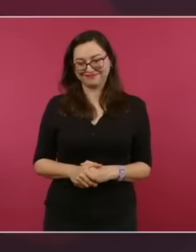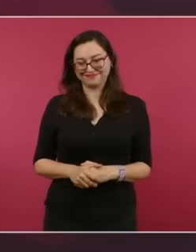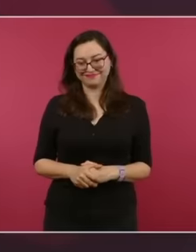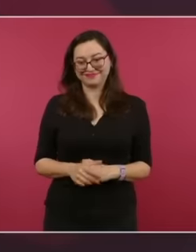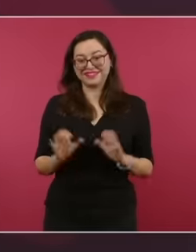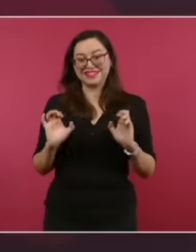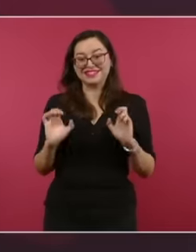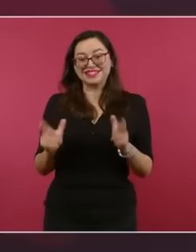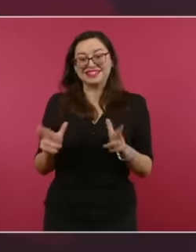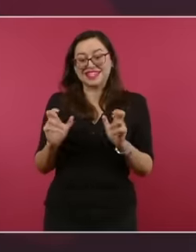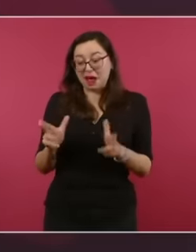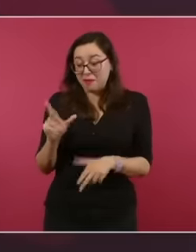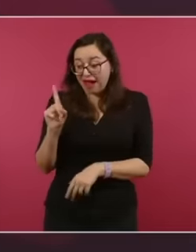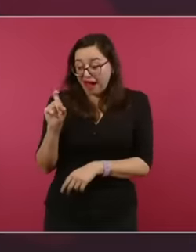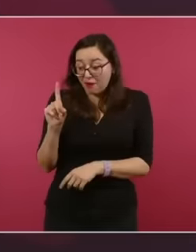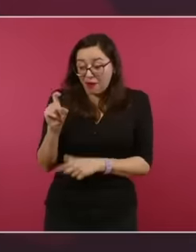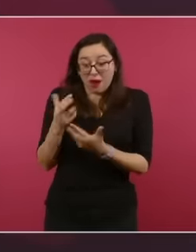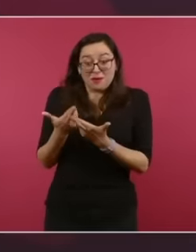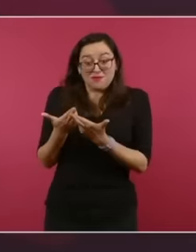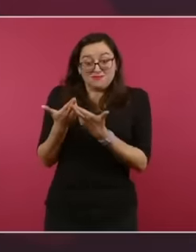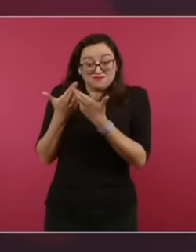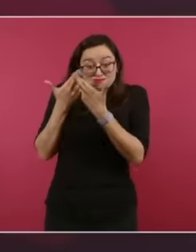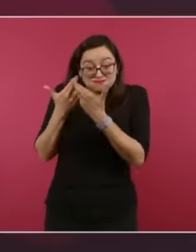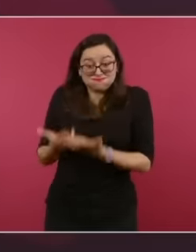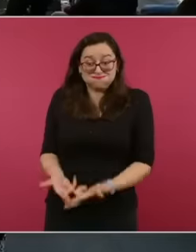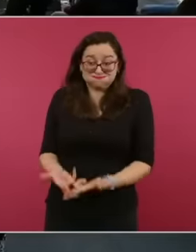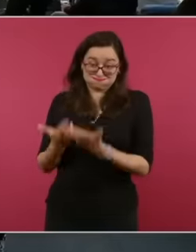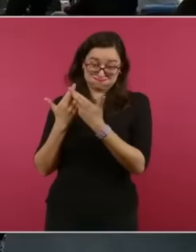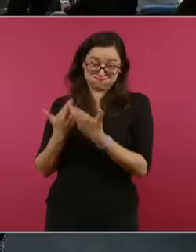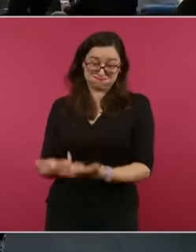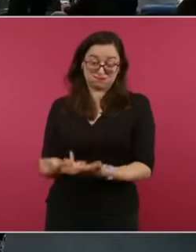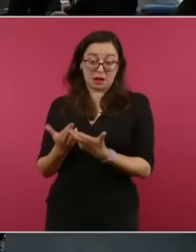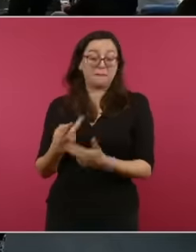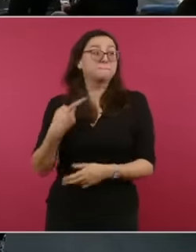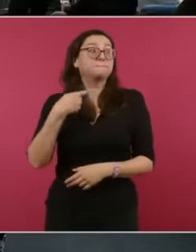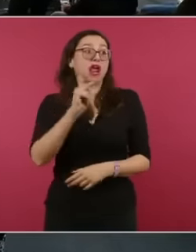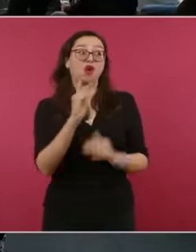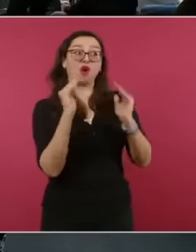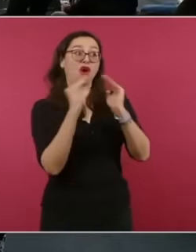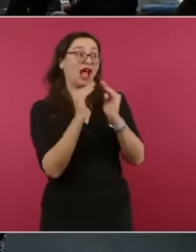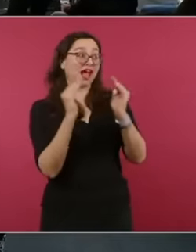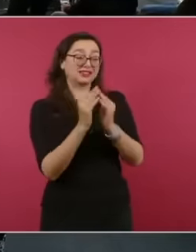with more water with more water but it does not mean that it reaches people's homes d is